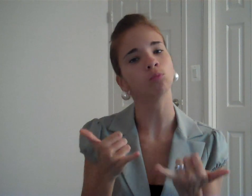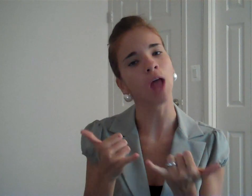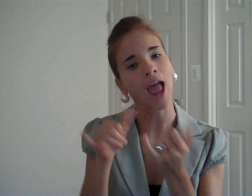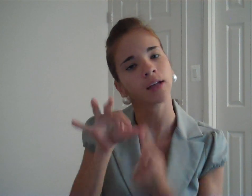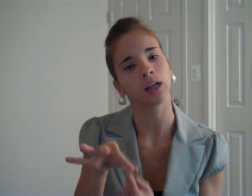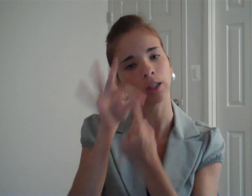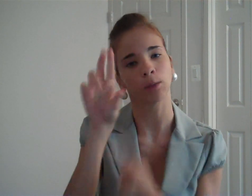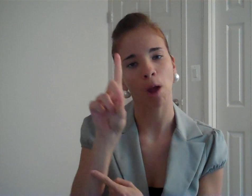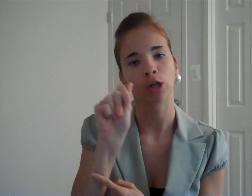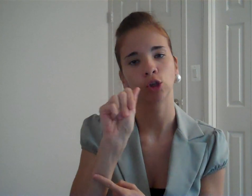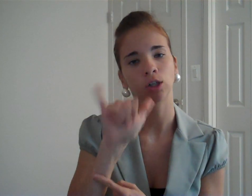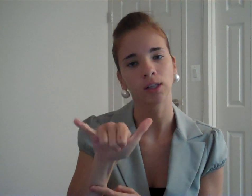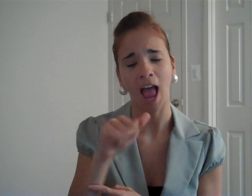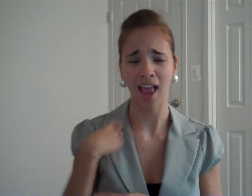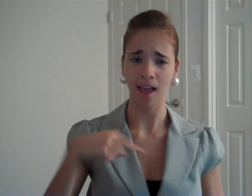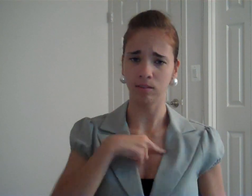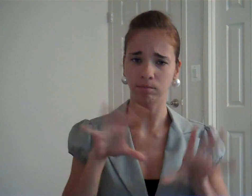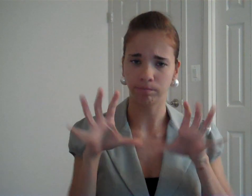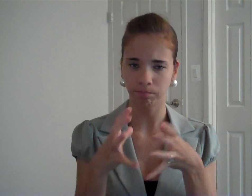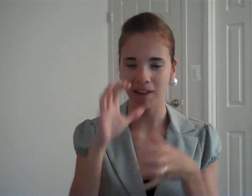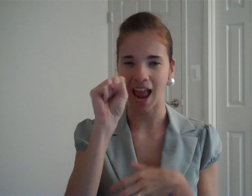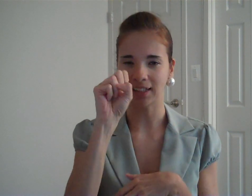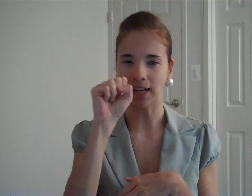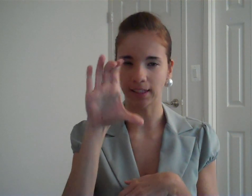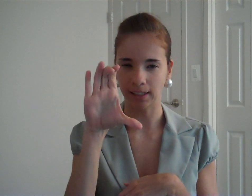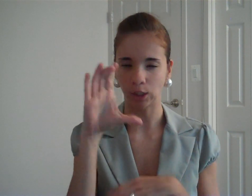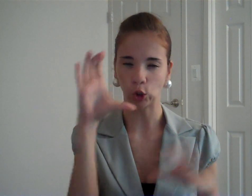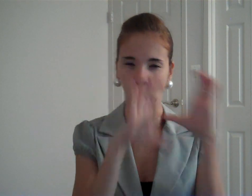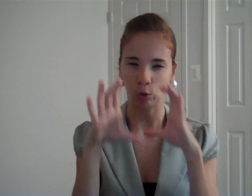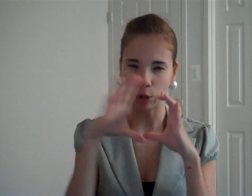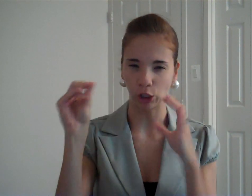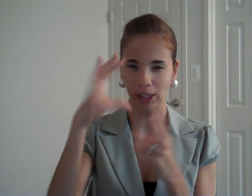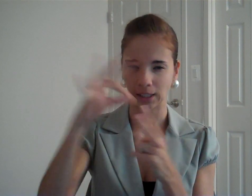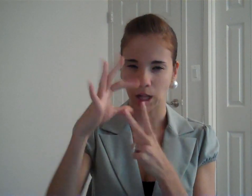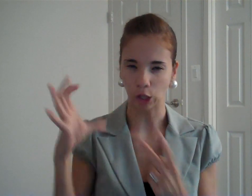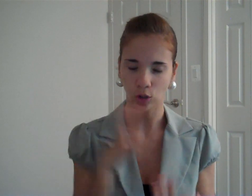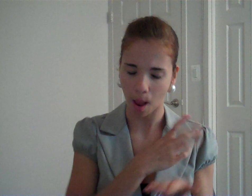is a special day. Our Search and Selection committee (SSC)